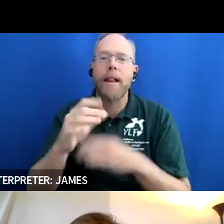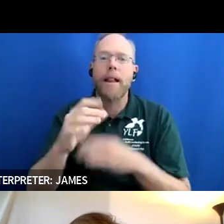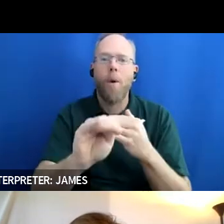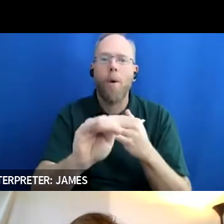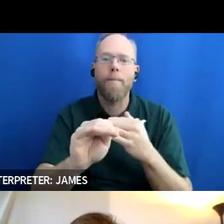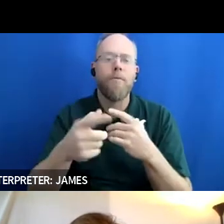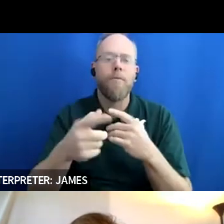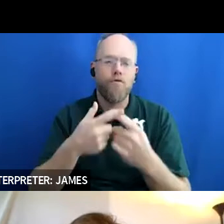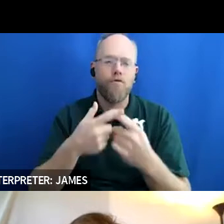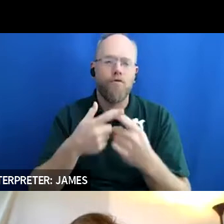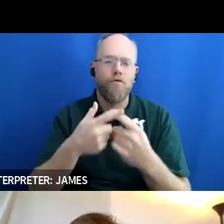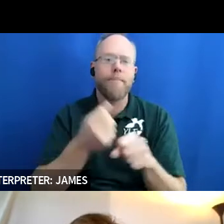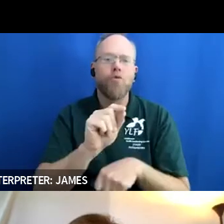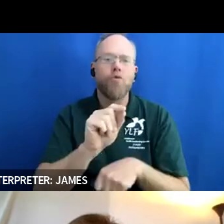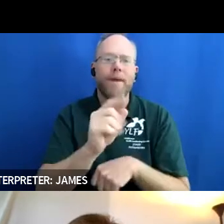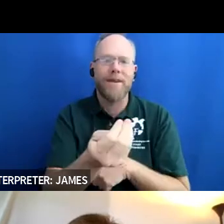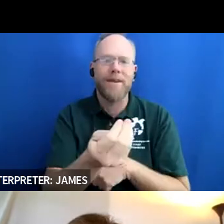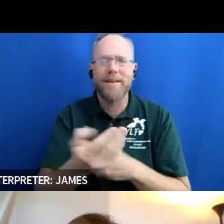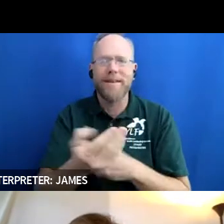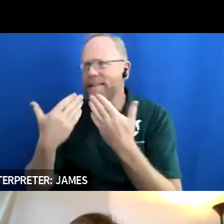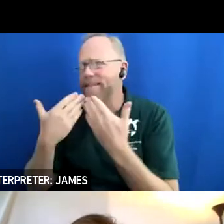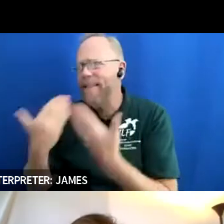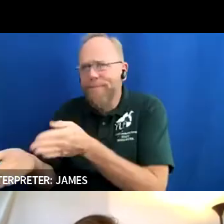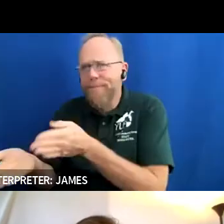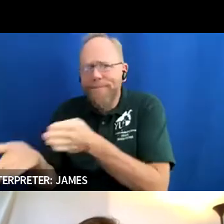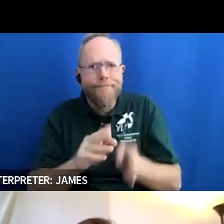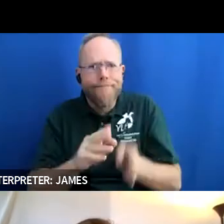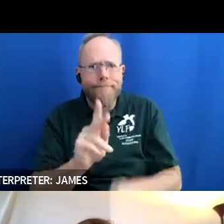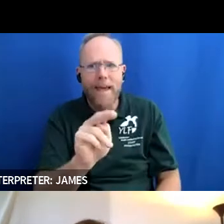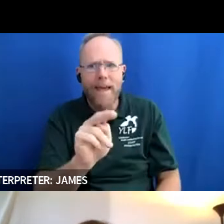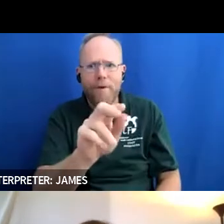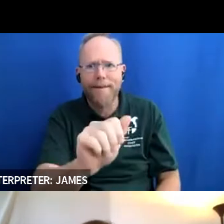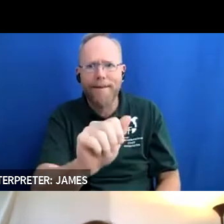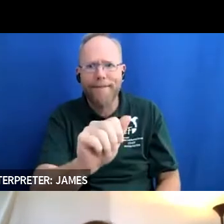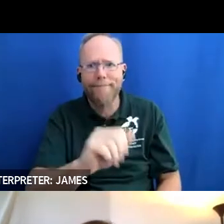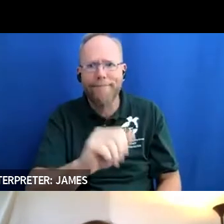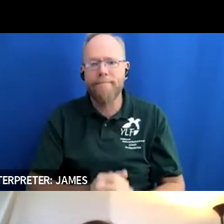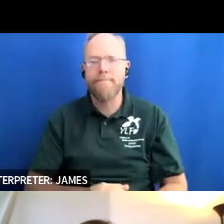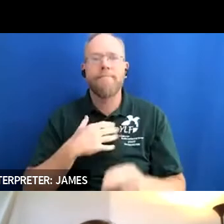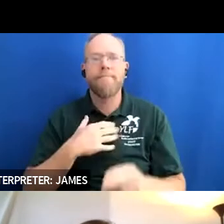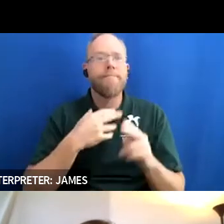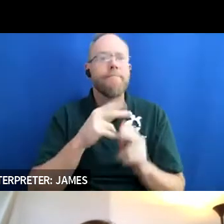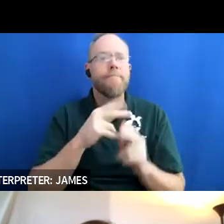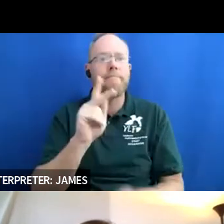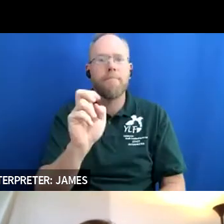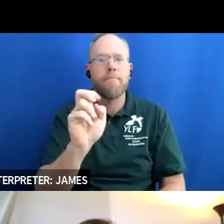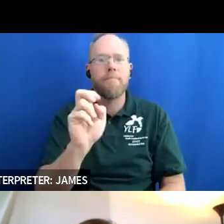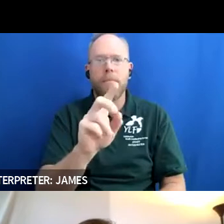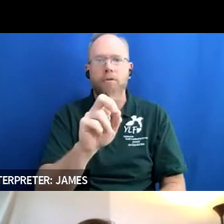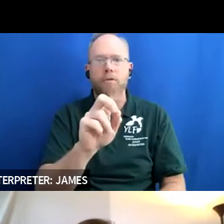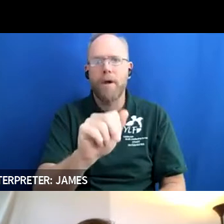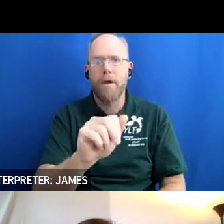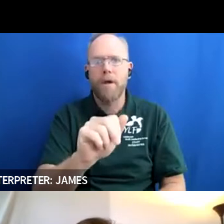fantastic thank you anya kendra how about you my name is kindergarten and my pronouns are she her